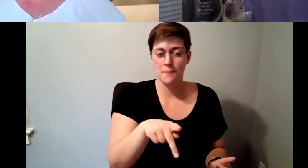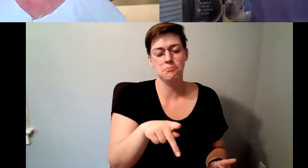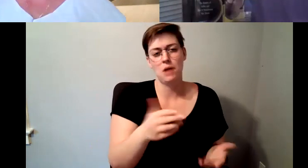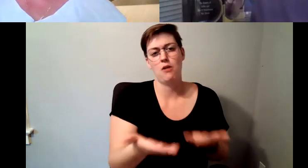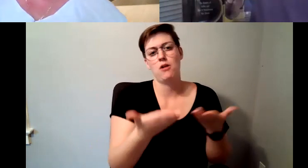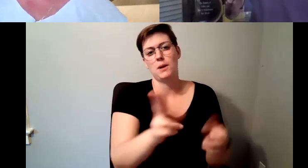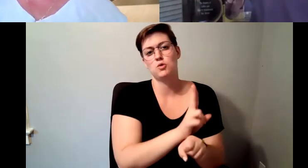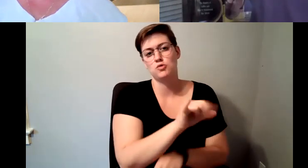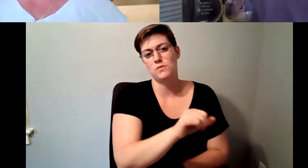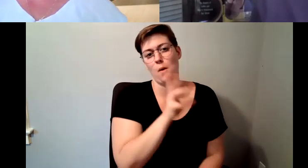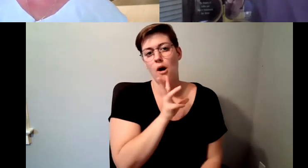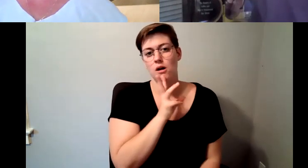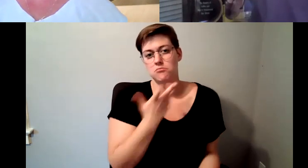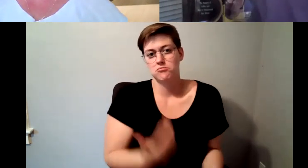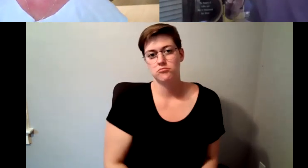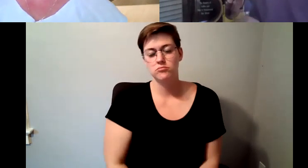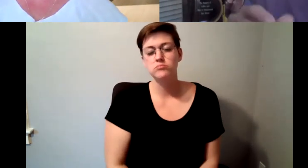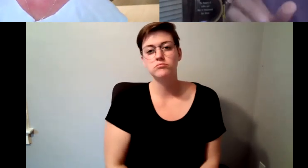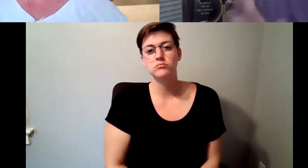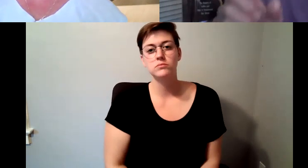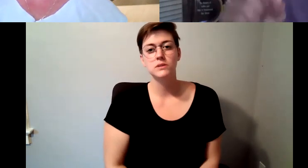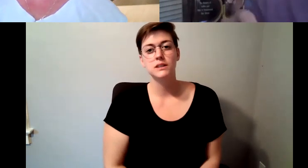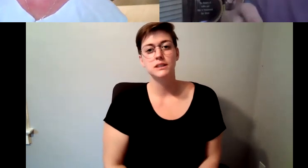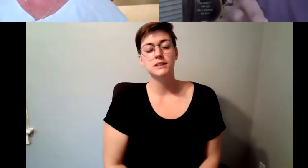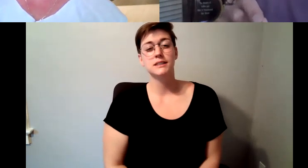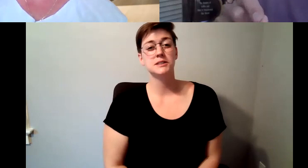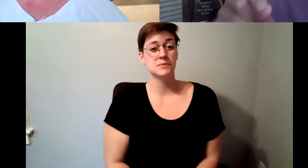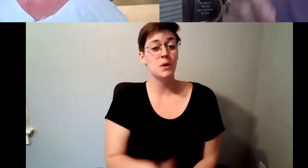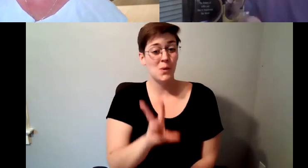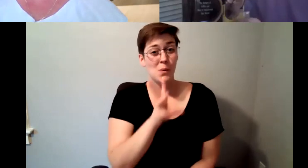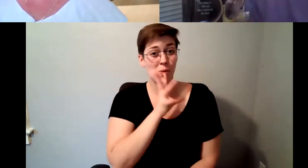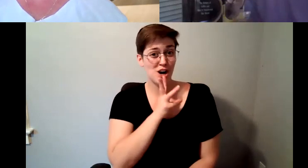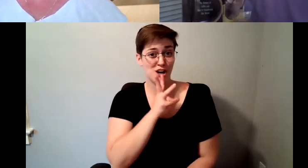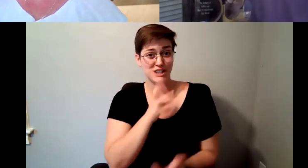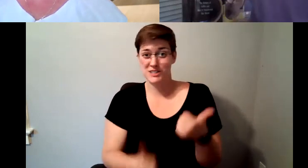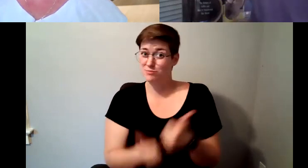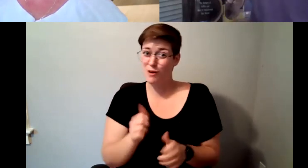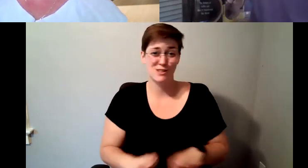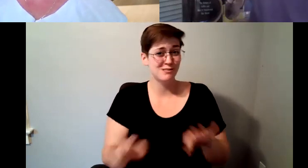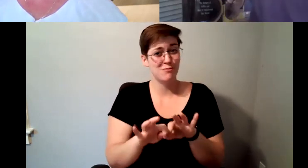D. Major Cohen: And so, water is the most important ingredient in a cup of coffee it